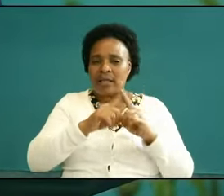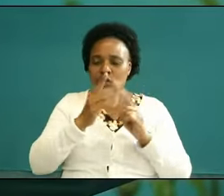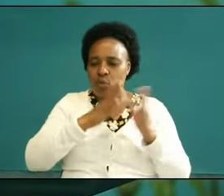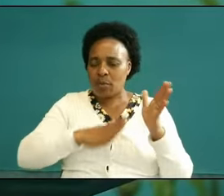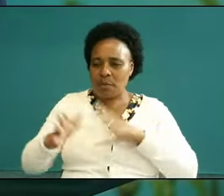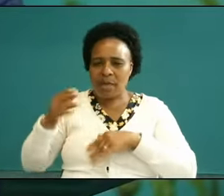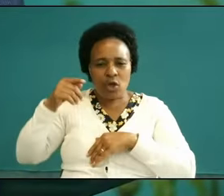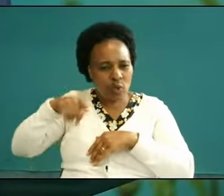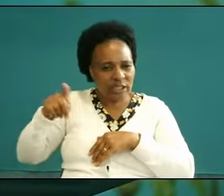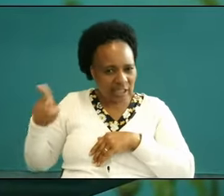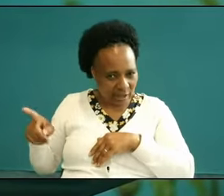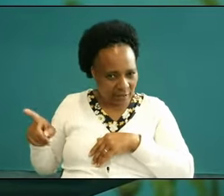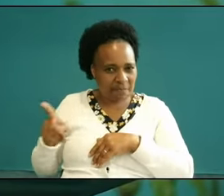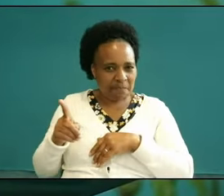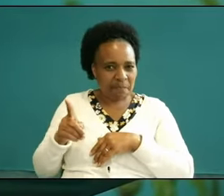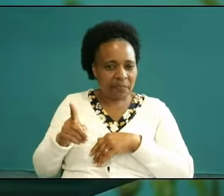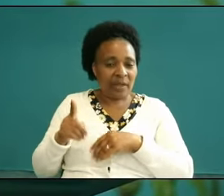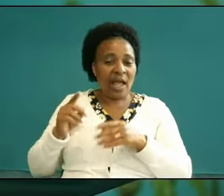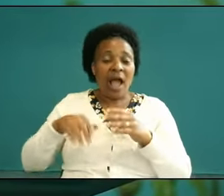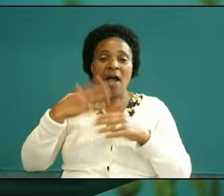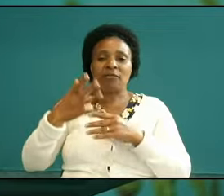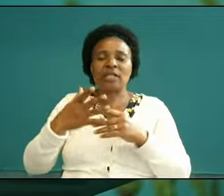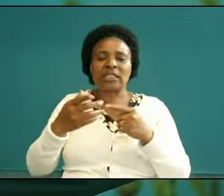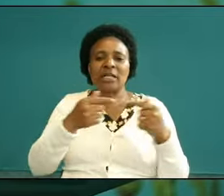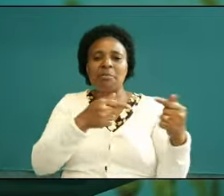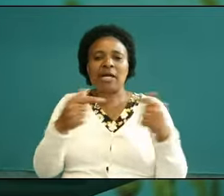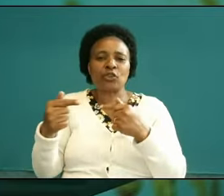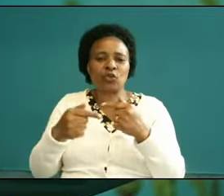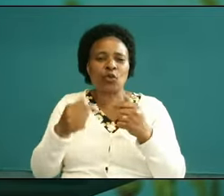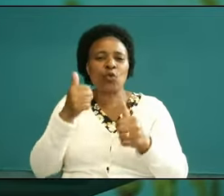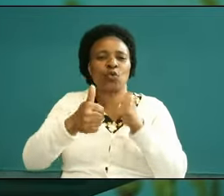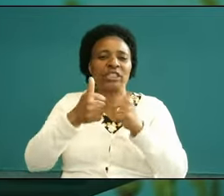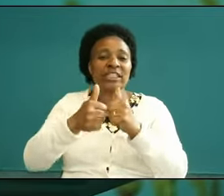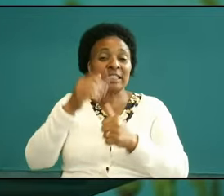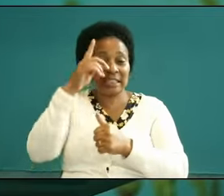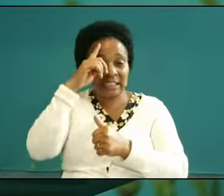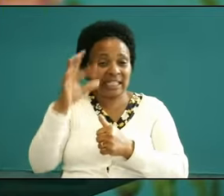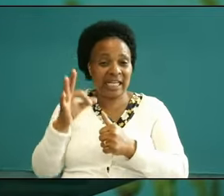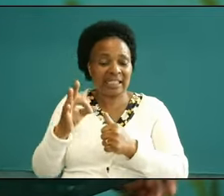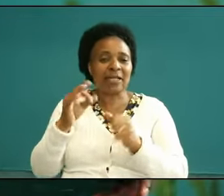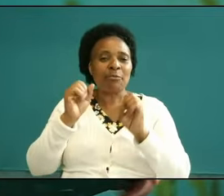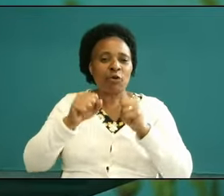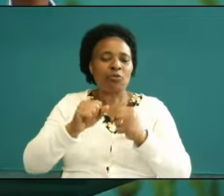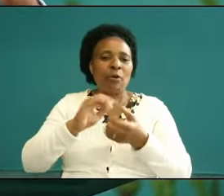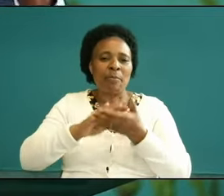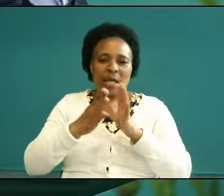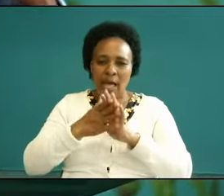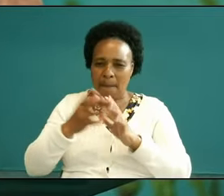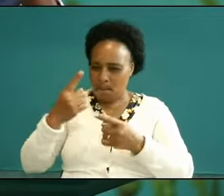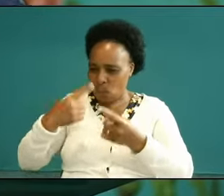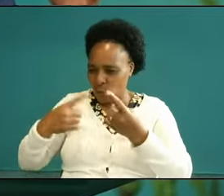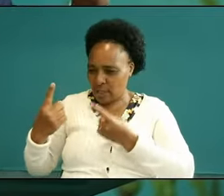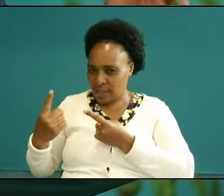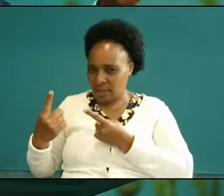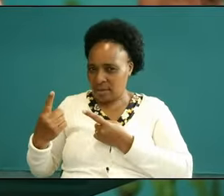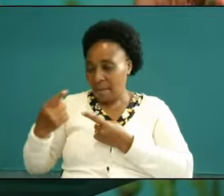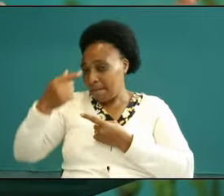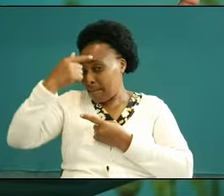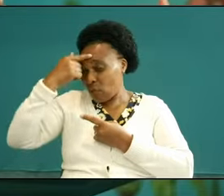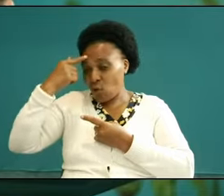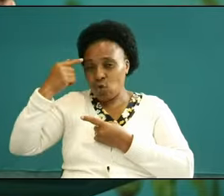now Paul says this battle is serious is intense and dangerous because we are disadvantaged is